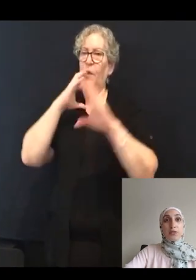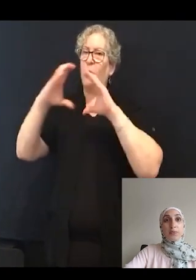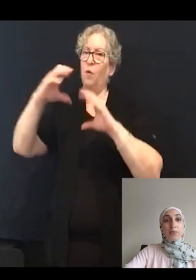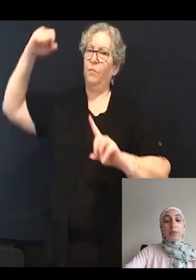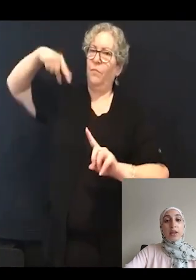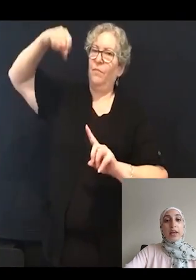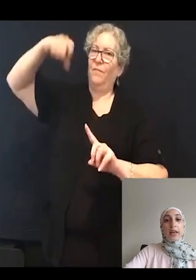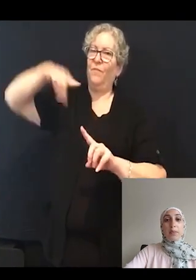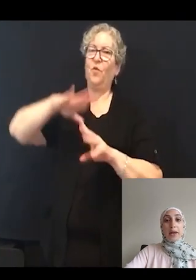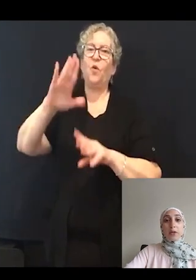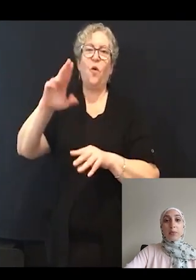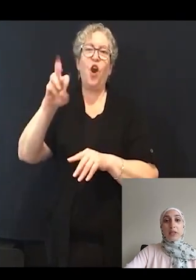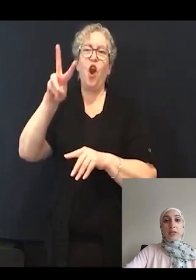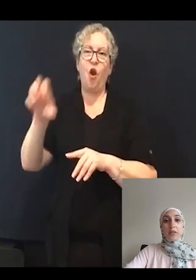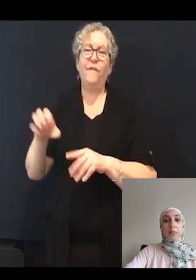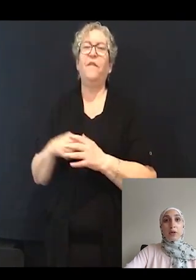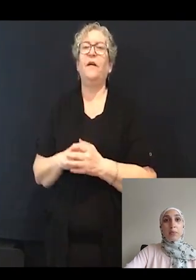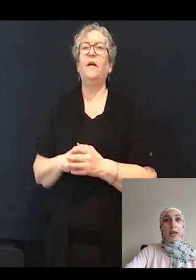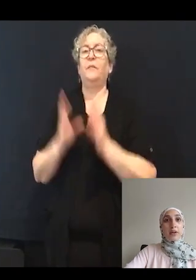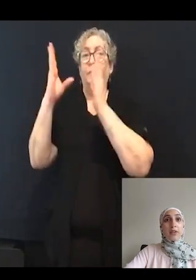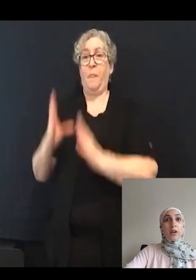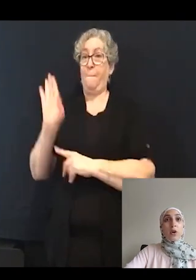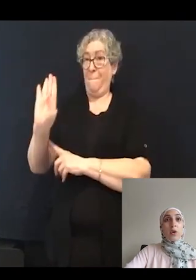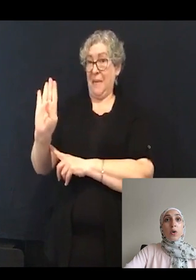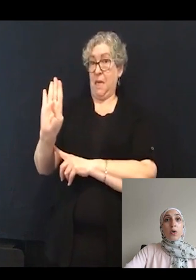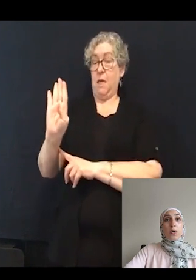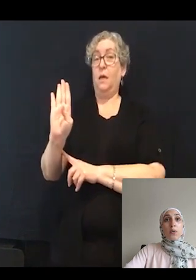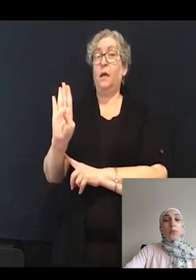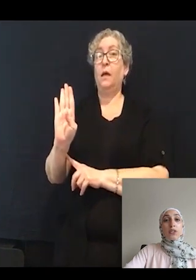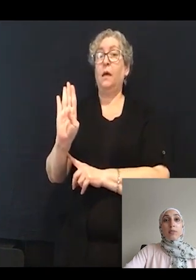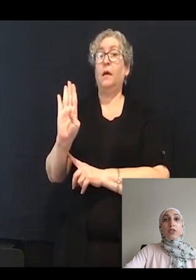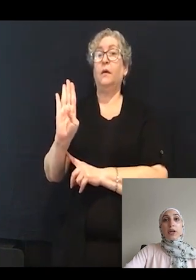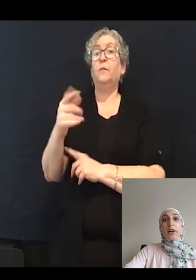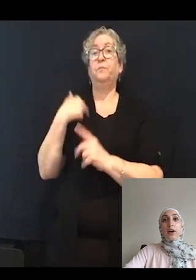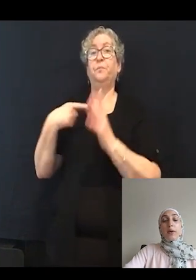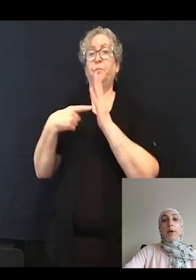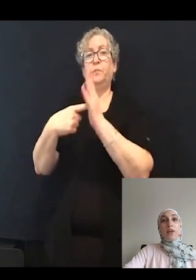In panel B, the middle panel, we're demonstrating our hypothesis of what